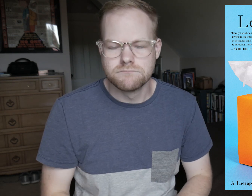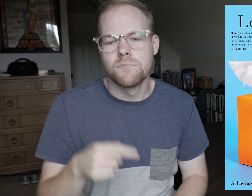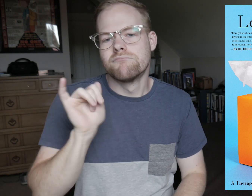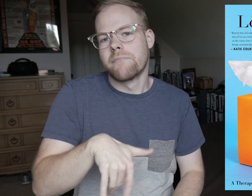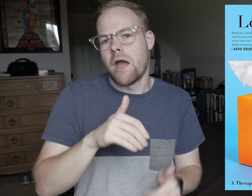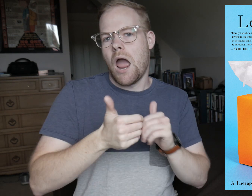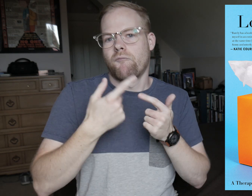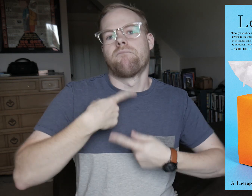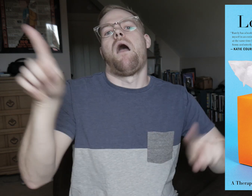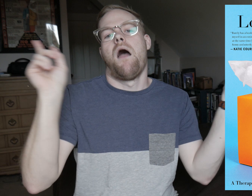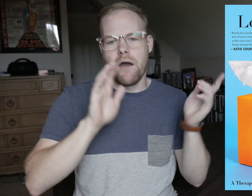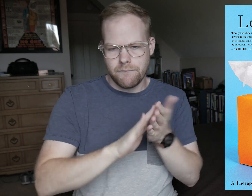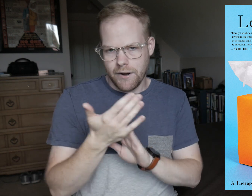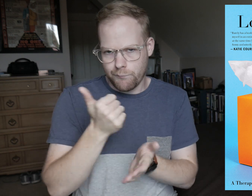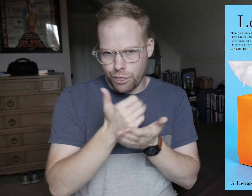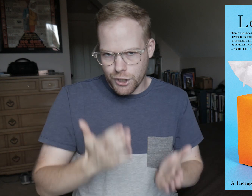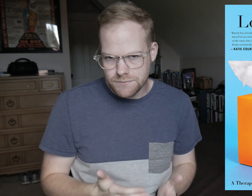so this is how she finally became a therapist.